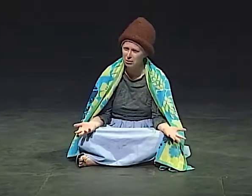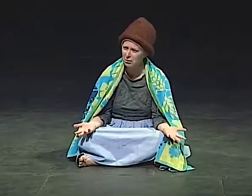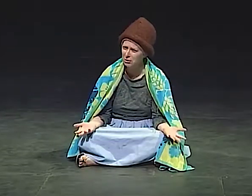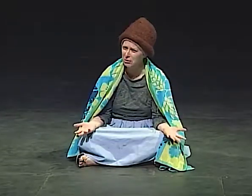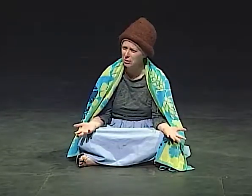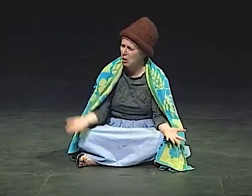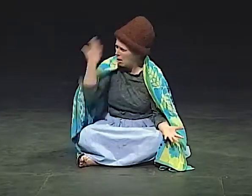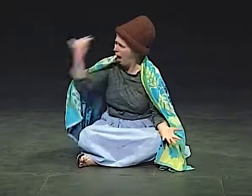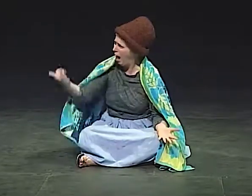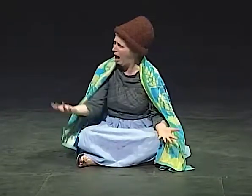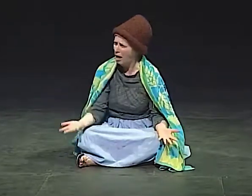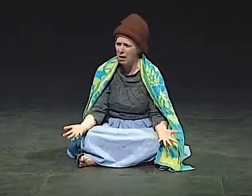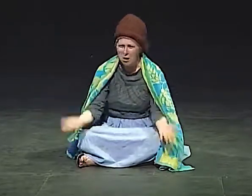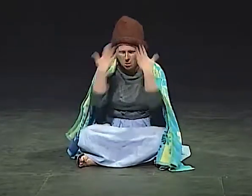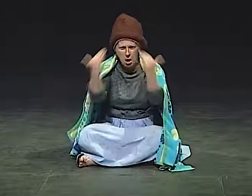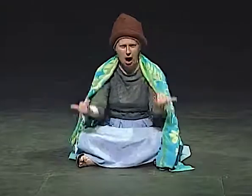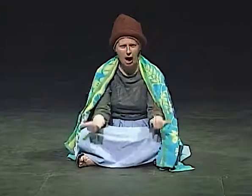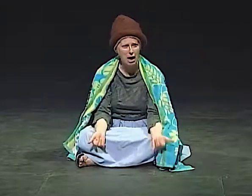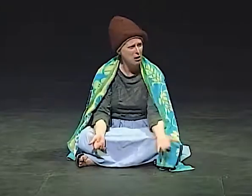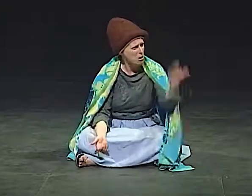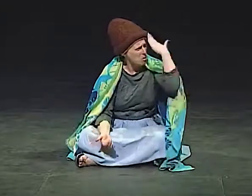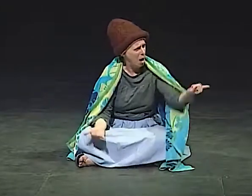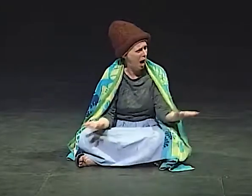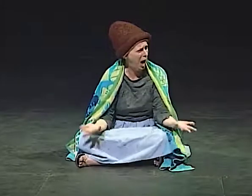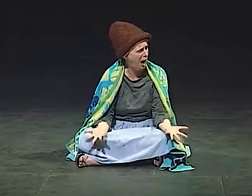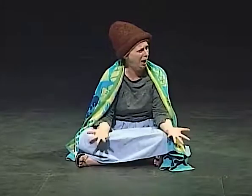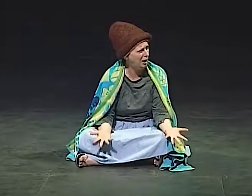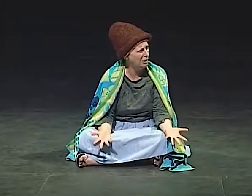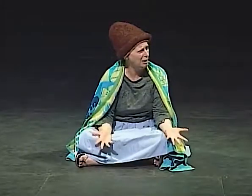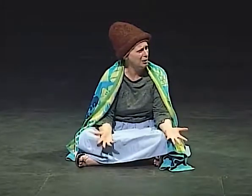WHY IS THAT? WHY? WHY DO PEOPLE DIE?